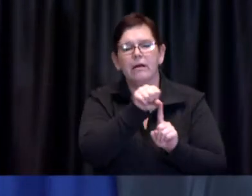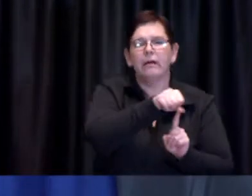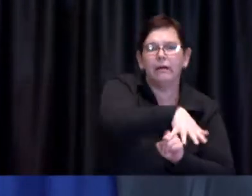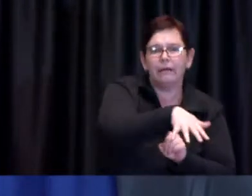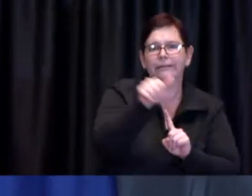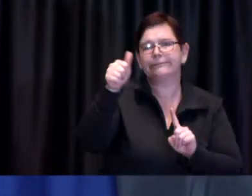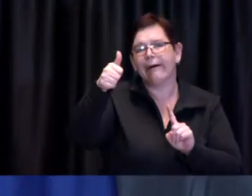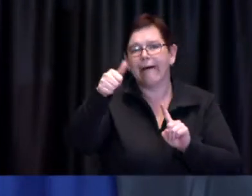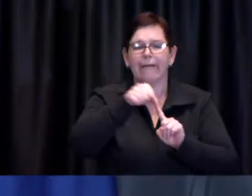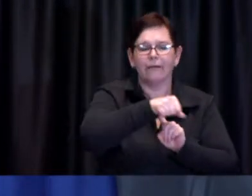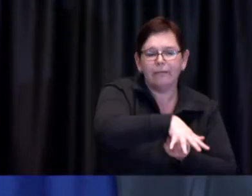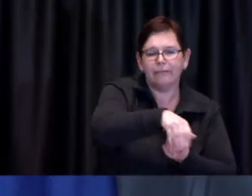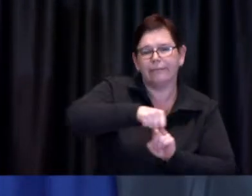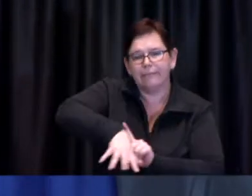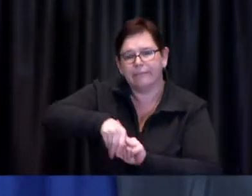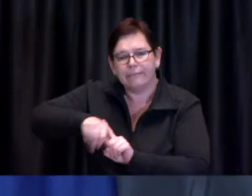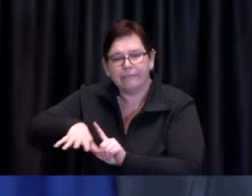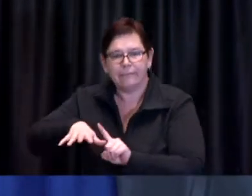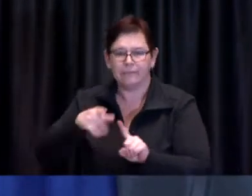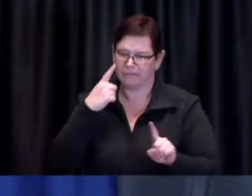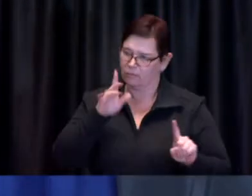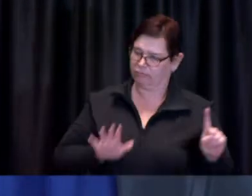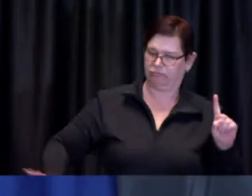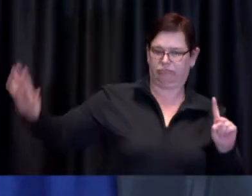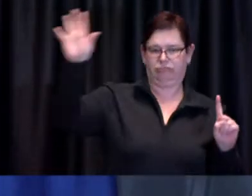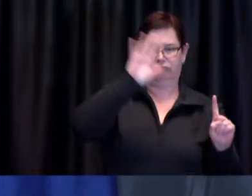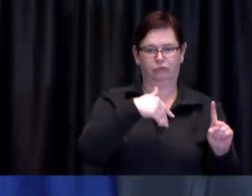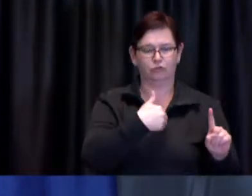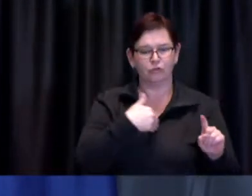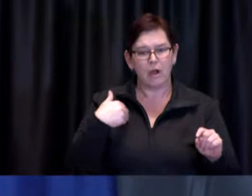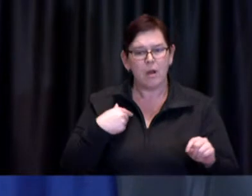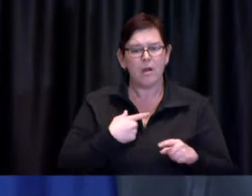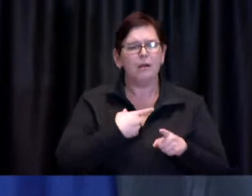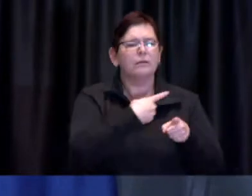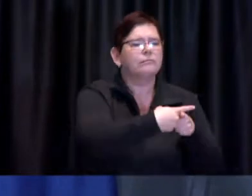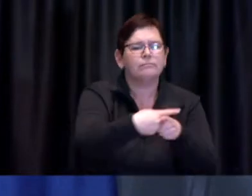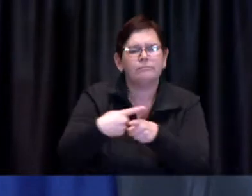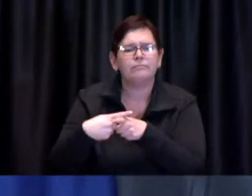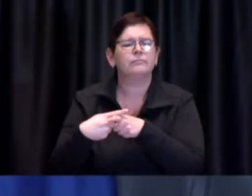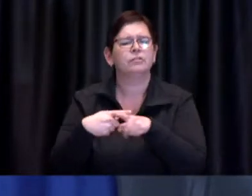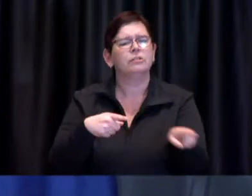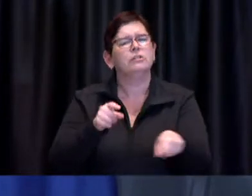In short, in these targeted areas, their job is to help us get people vaccinated